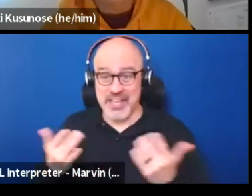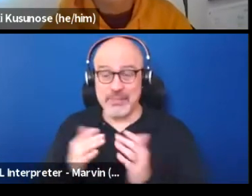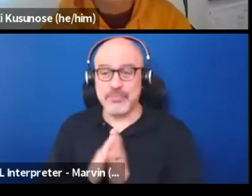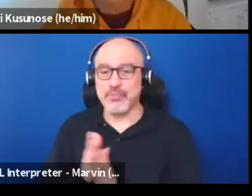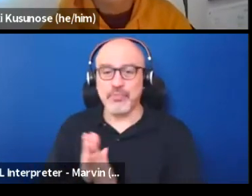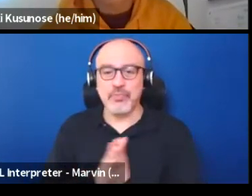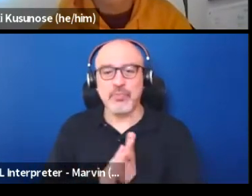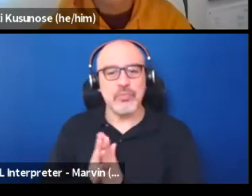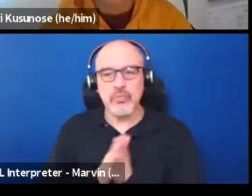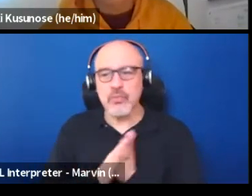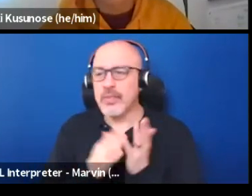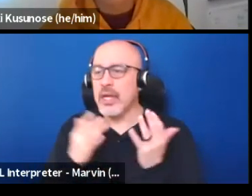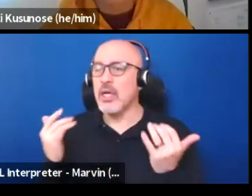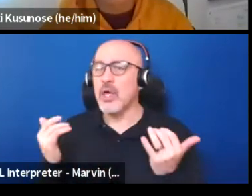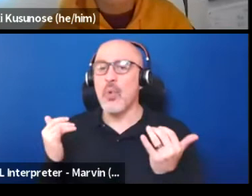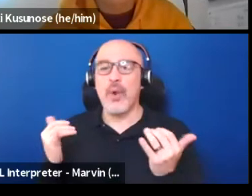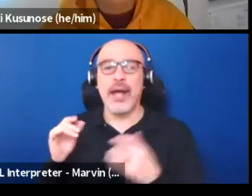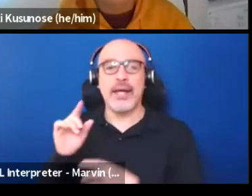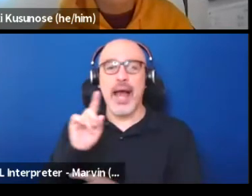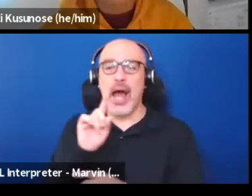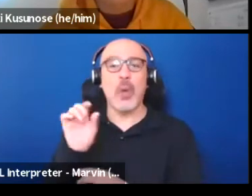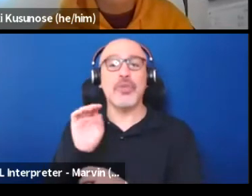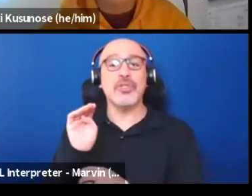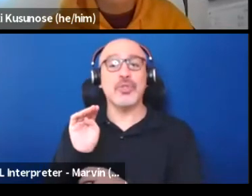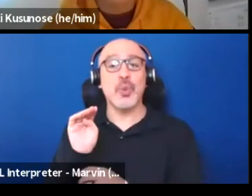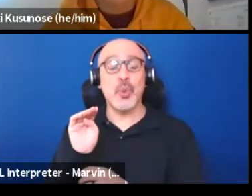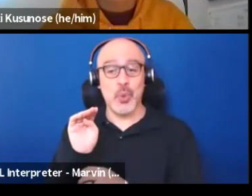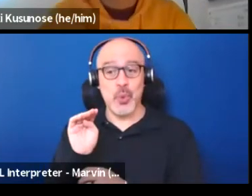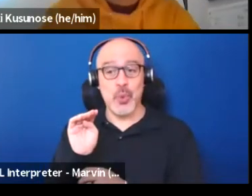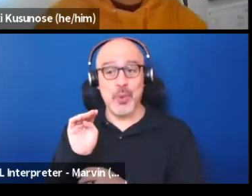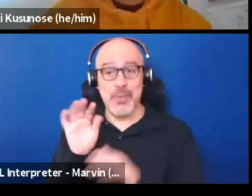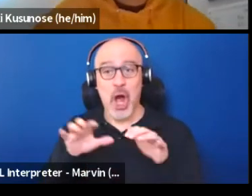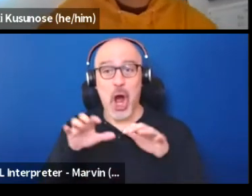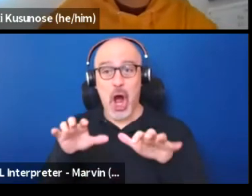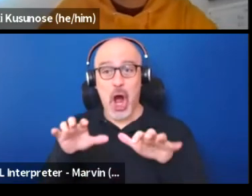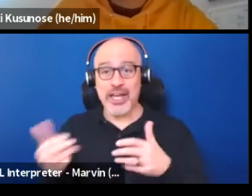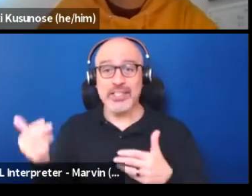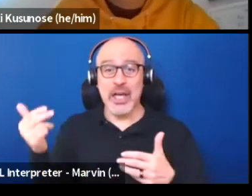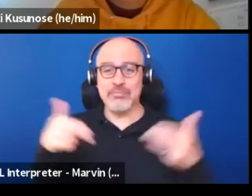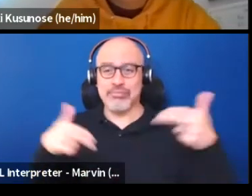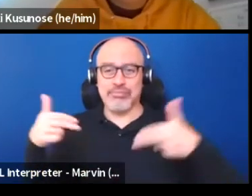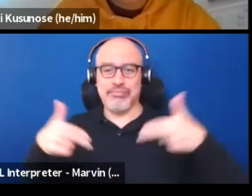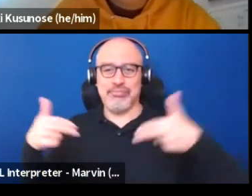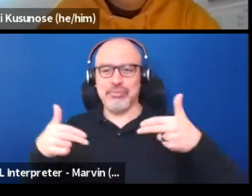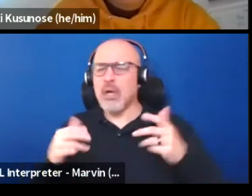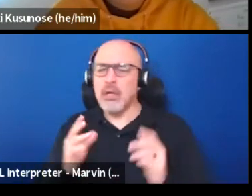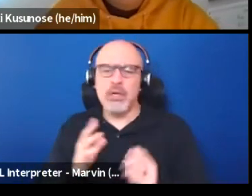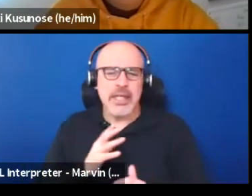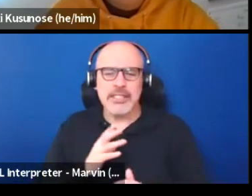Right now, our Zoom audiences joining our conversation. And don't worry, you were muted and your cameras are off.